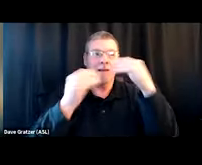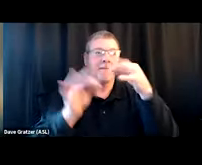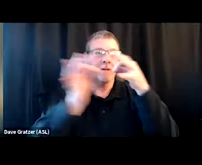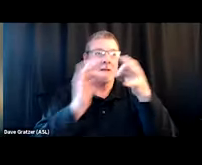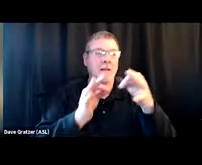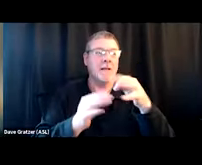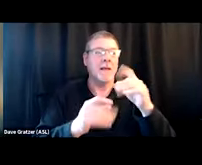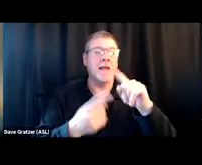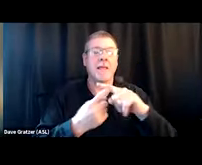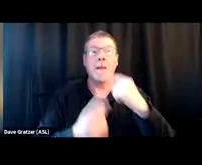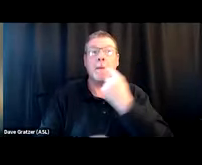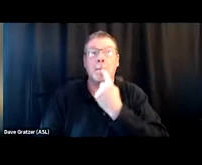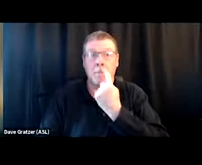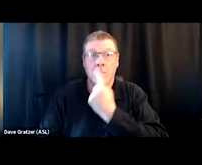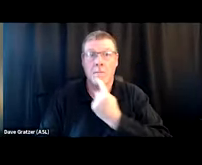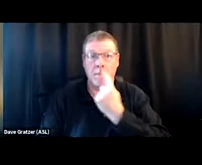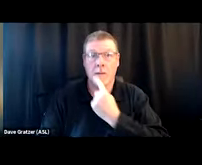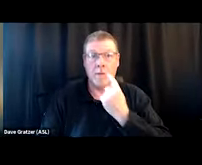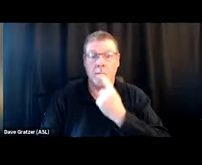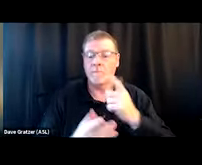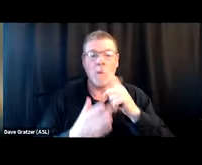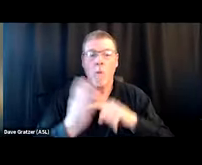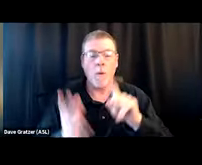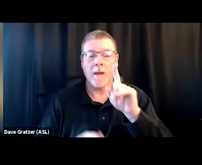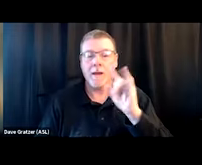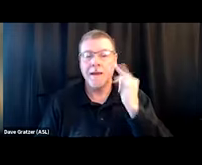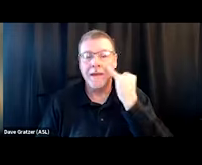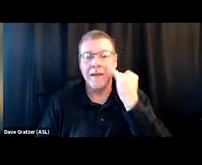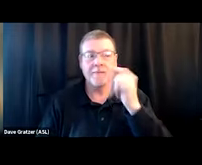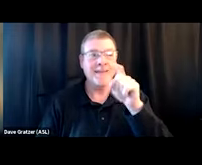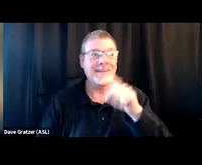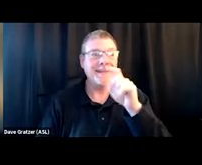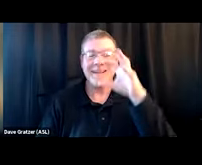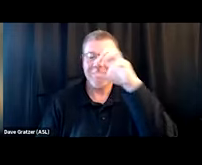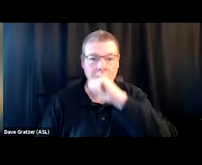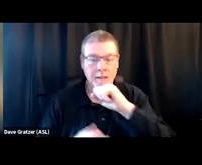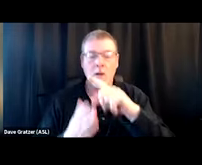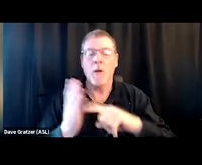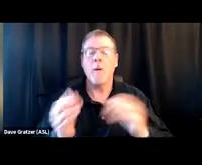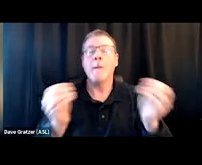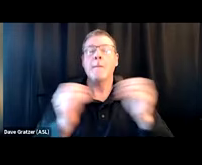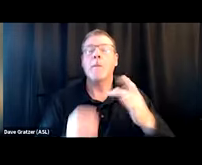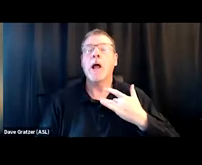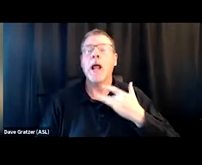Think of mouthpieces. What is, if we had to guess, the most likely avenue for disease transmission